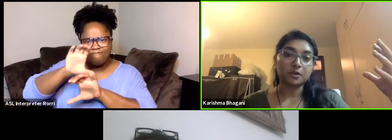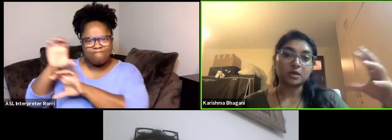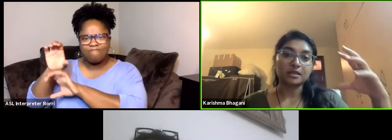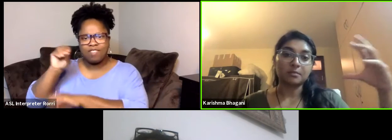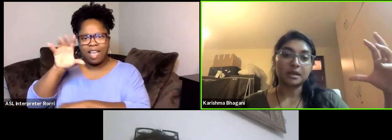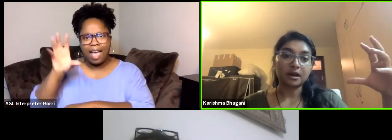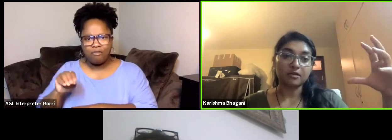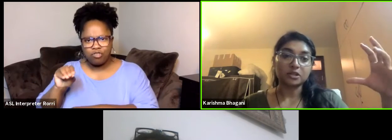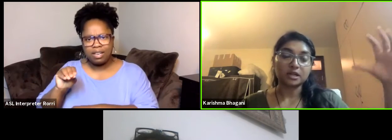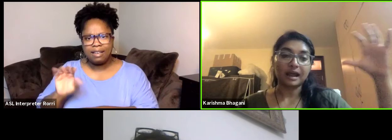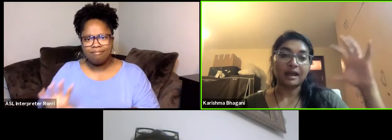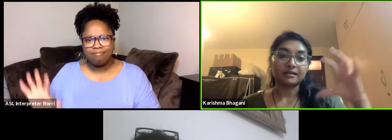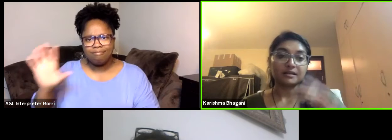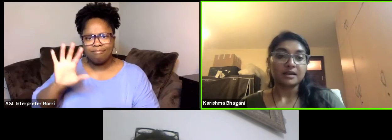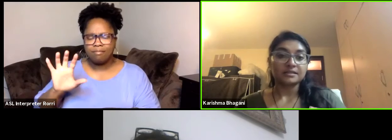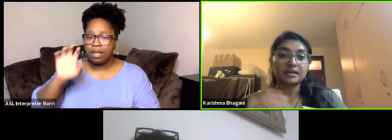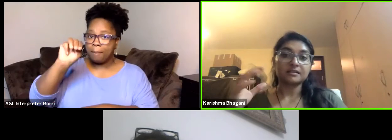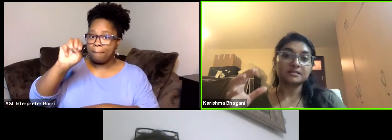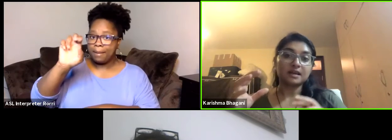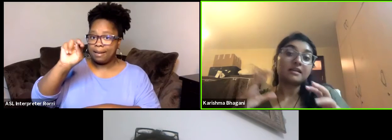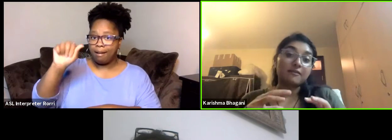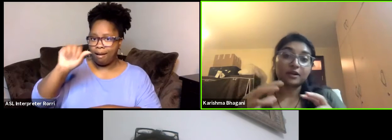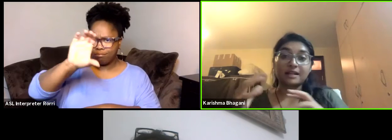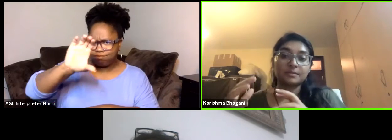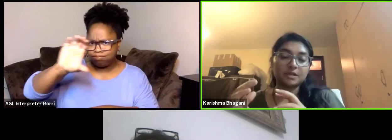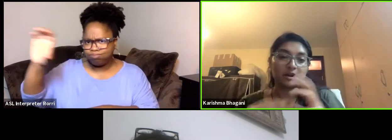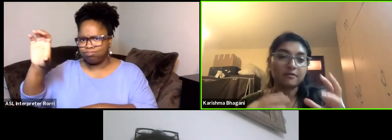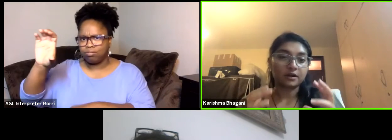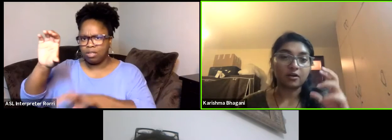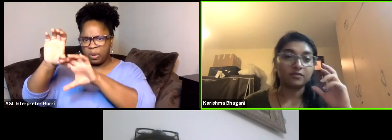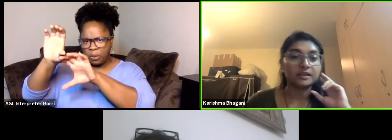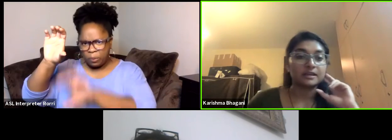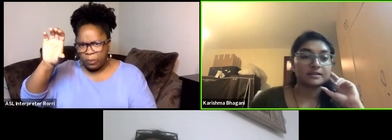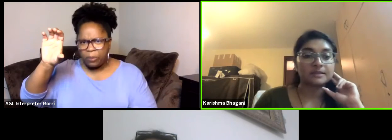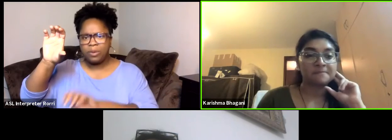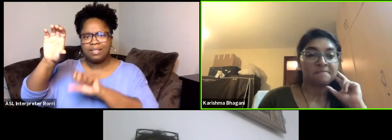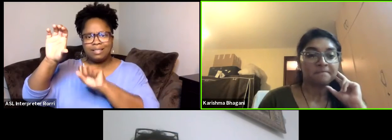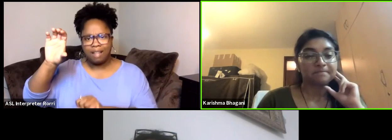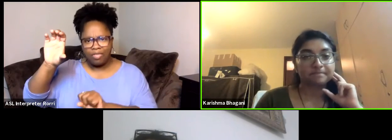between the MENA region and Southern Africa and Sub-Saharan Africa over the years?